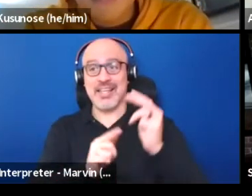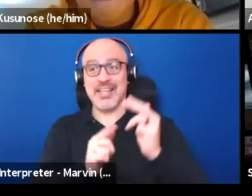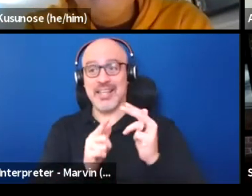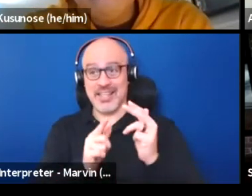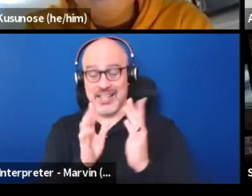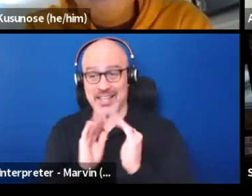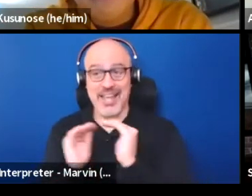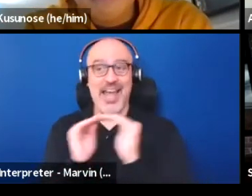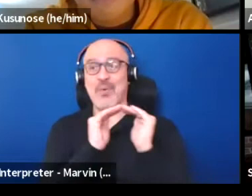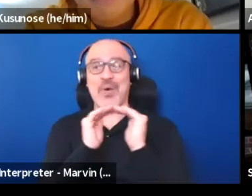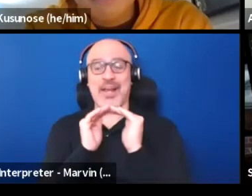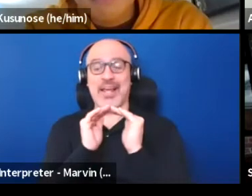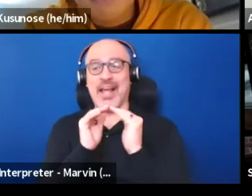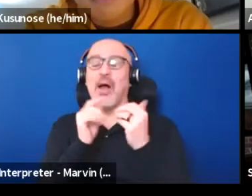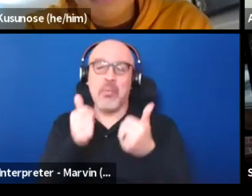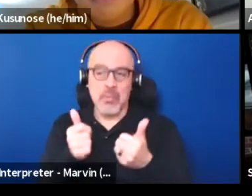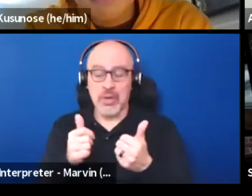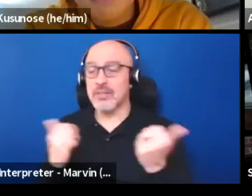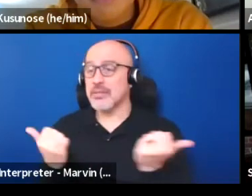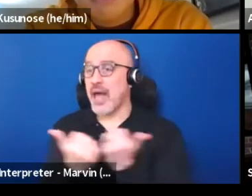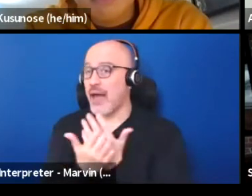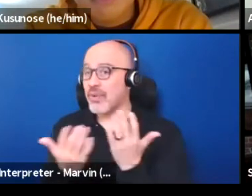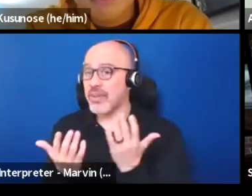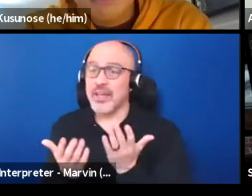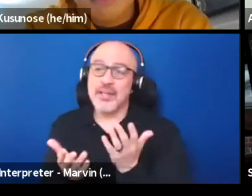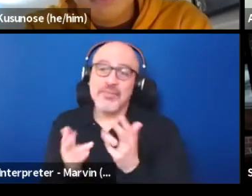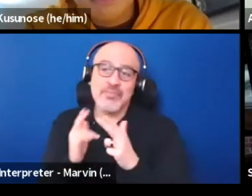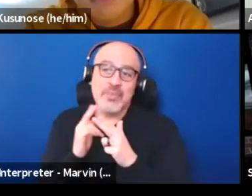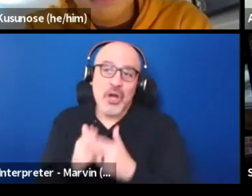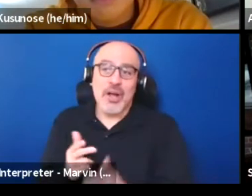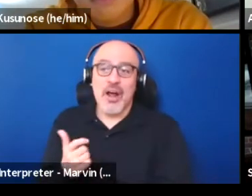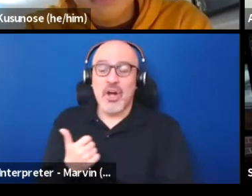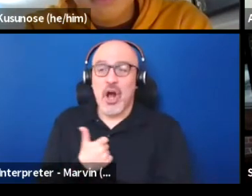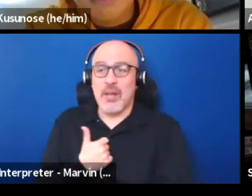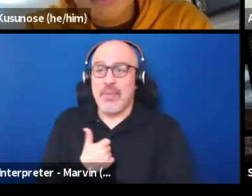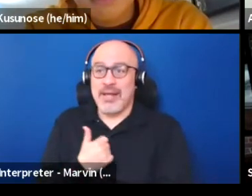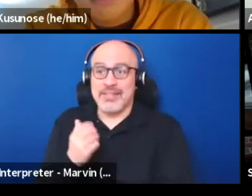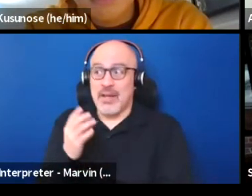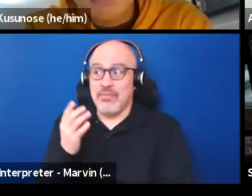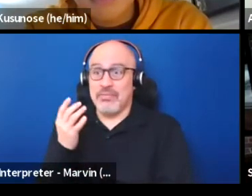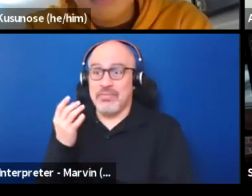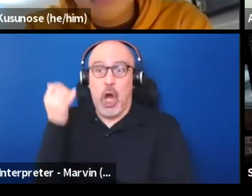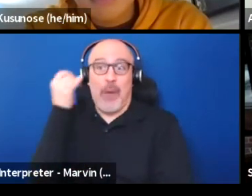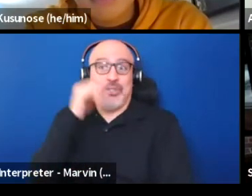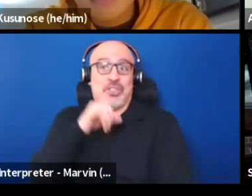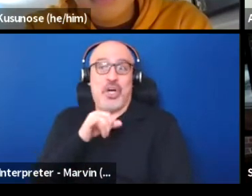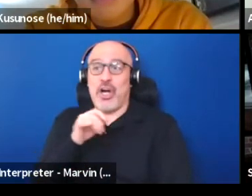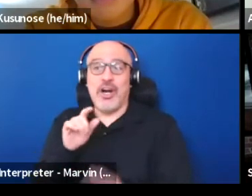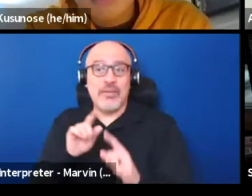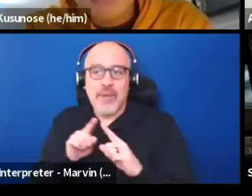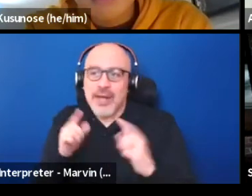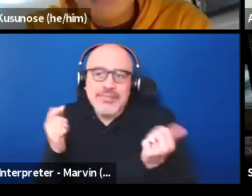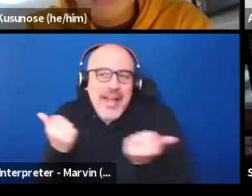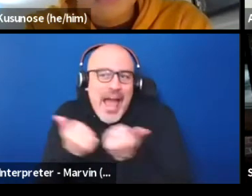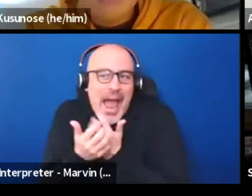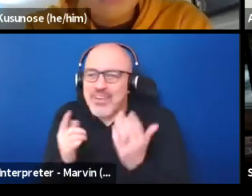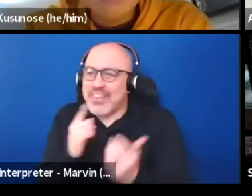And everything, perhaps, another way of calling myself as an absurdist, but everything is absurd. And there's so much of this that we have